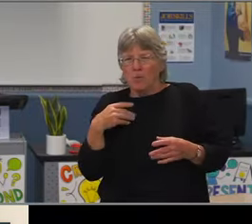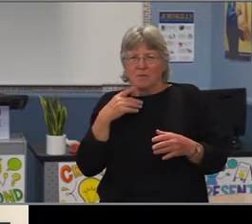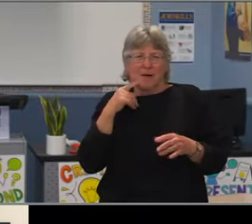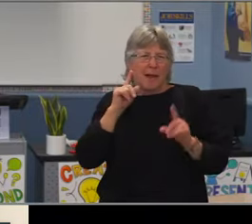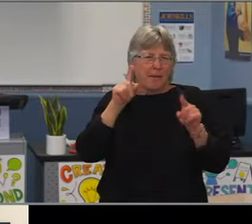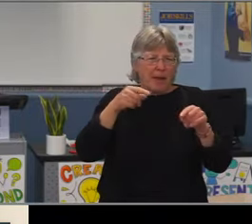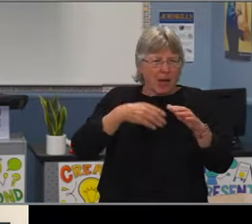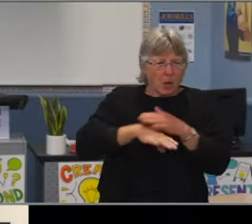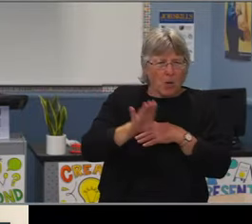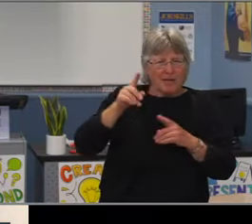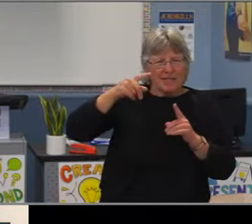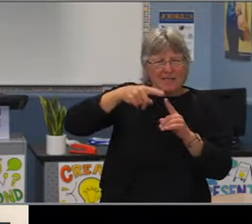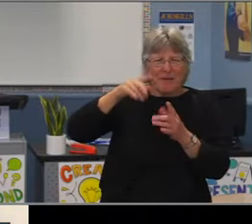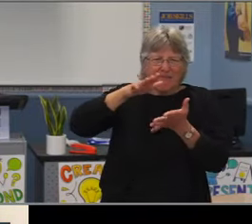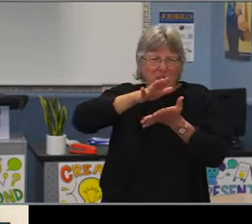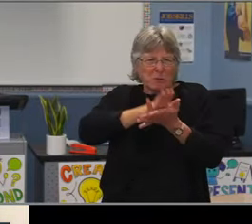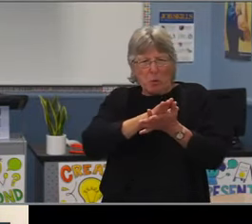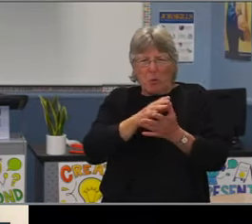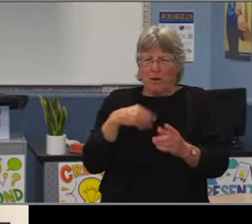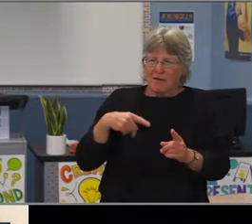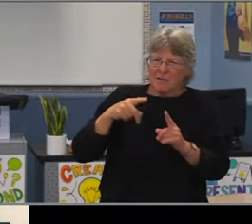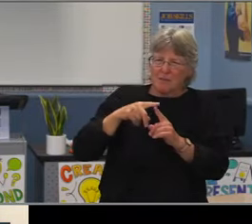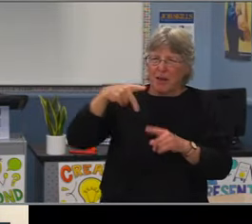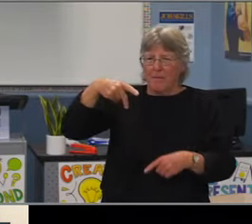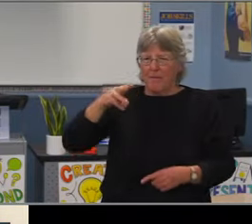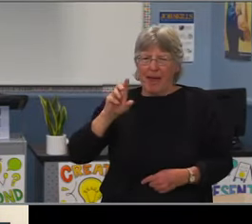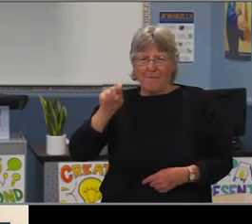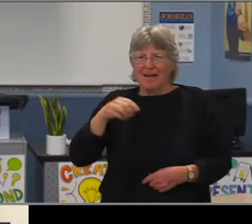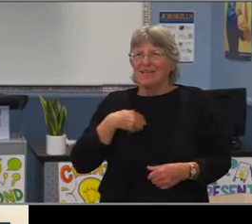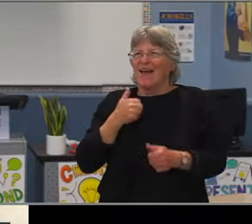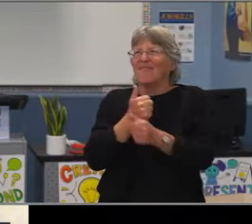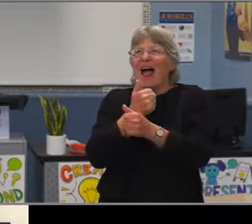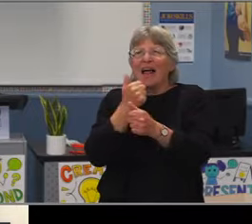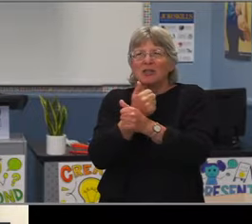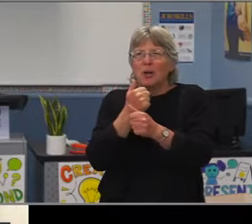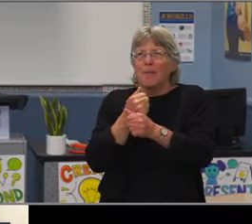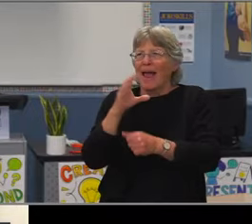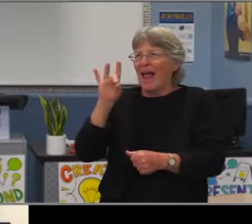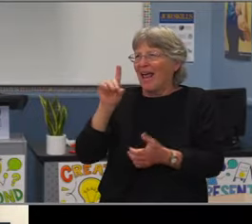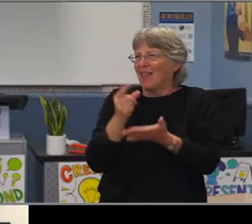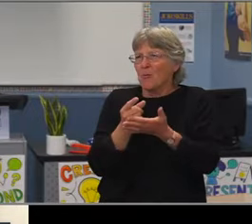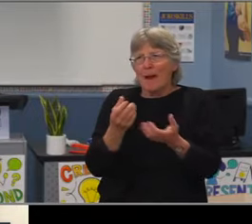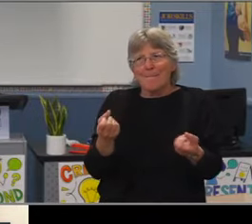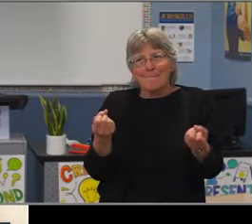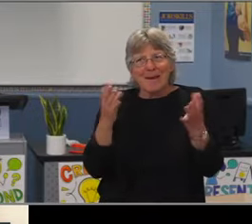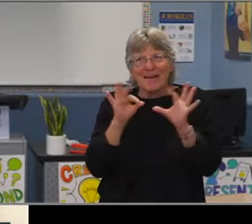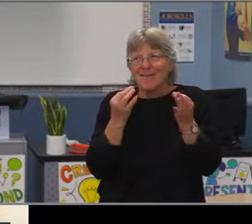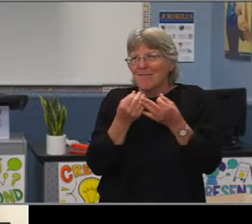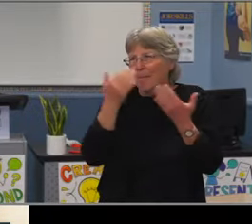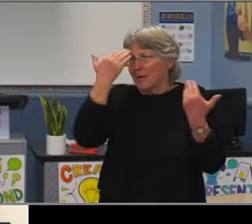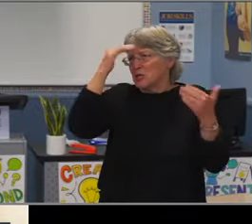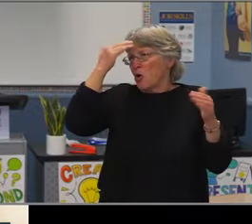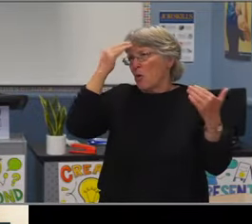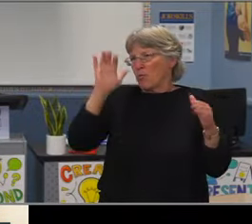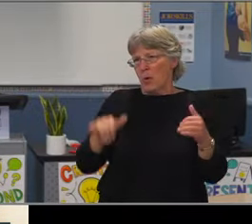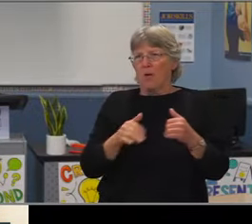all of this is on a foundation of high quality teaching in every classroom. And so, while you didn't hear a couple of the departments